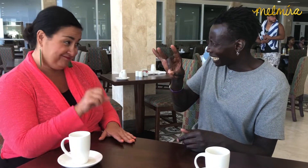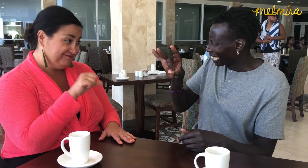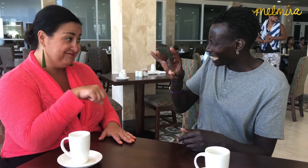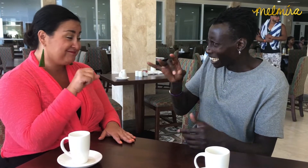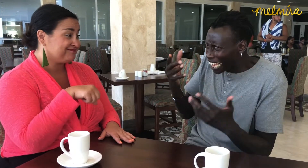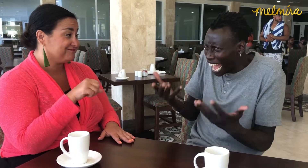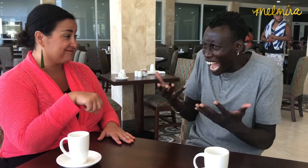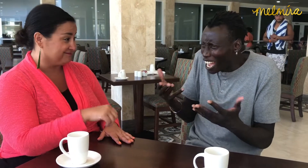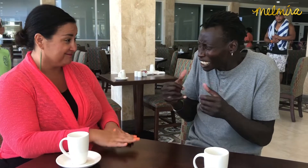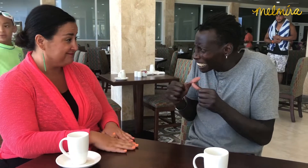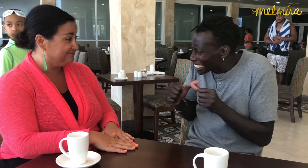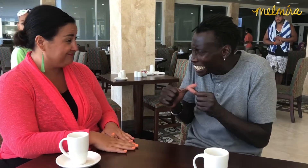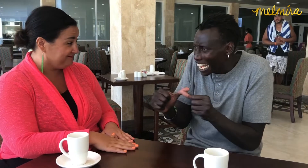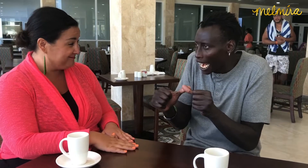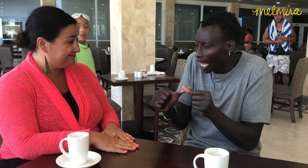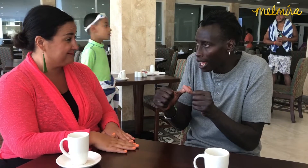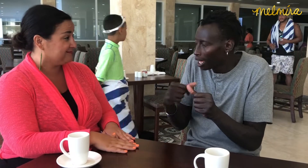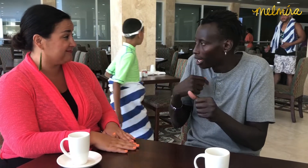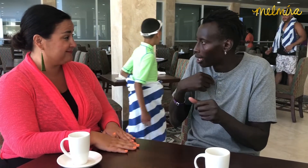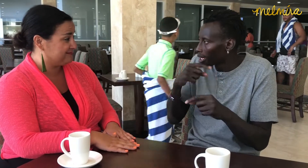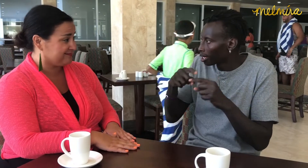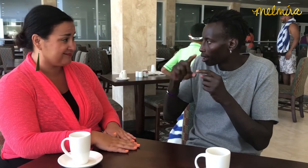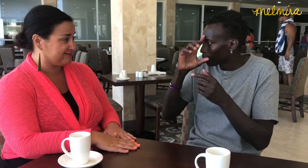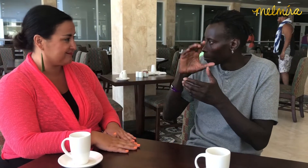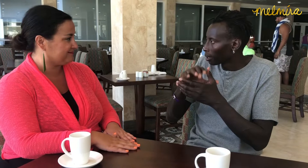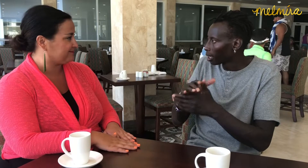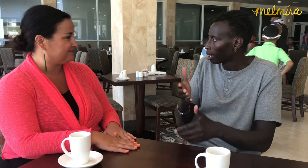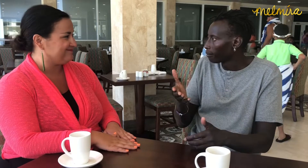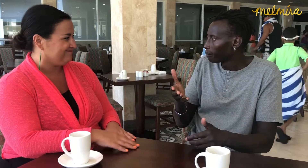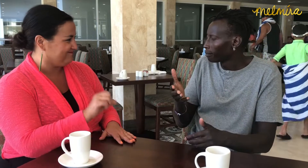How could we still have these conflicts? That's hard to believe.